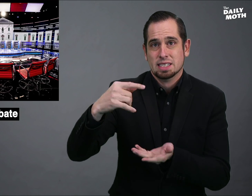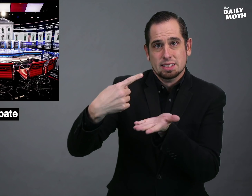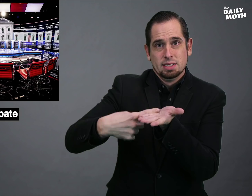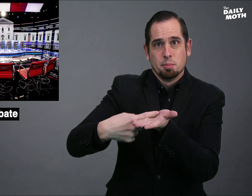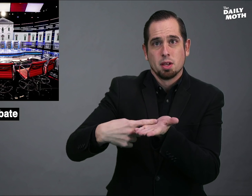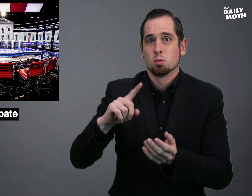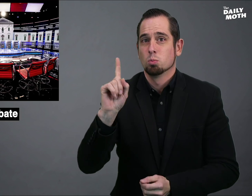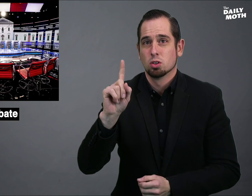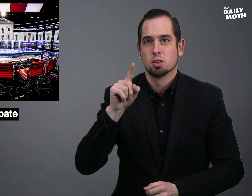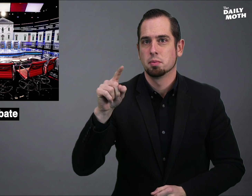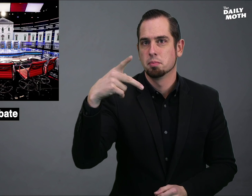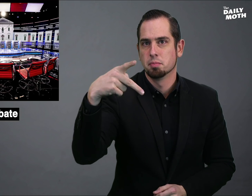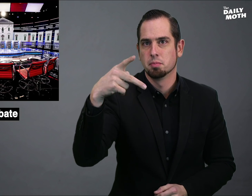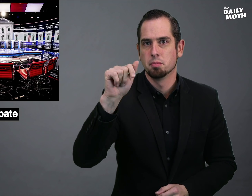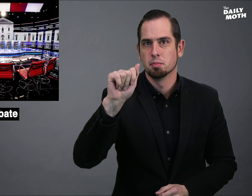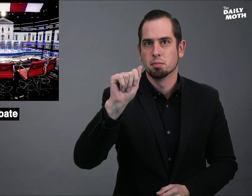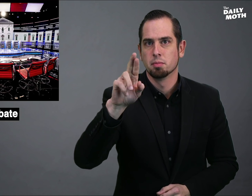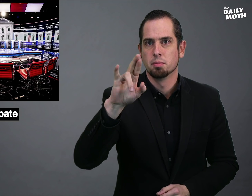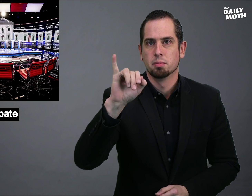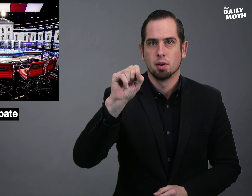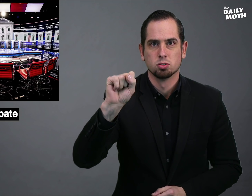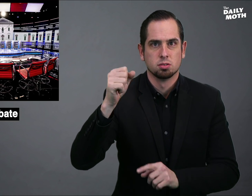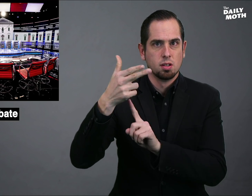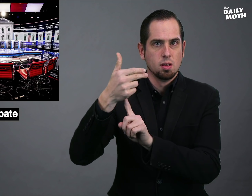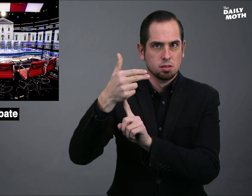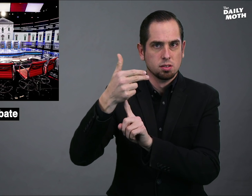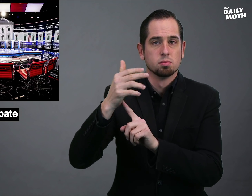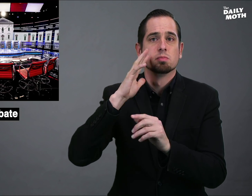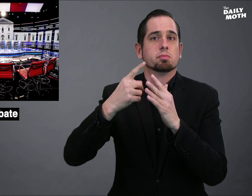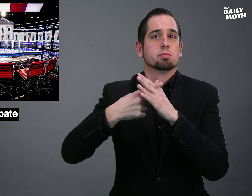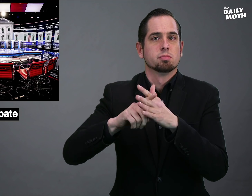The debate will be at the Paris hotel.